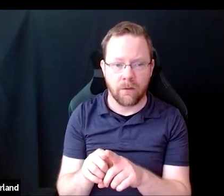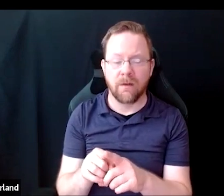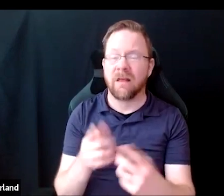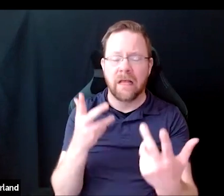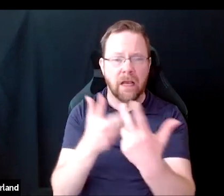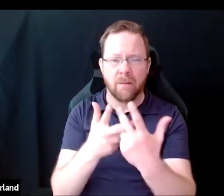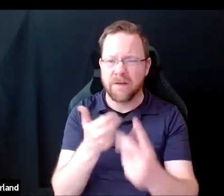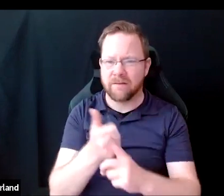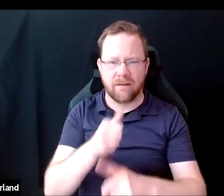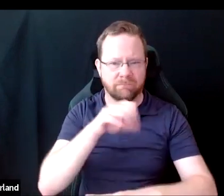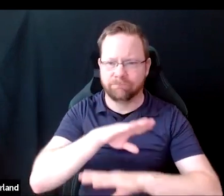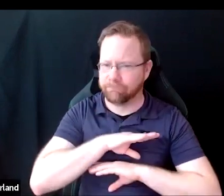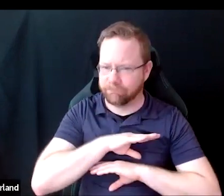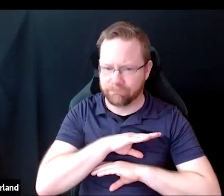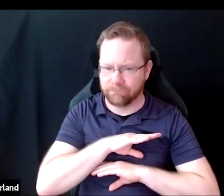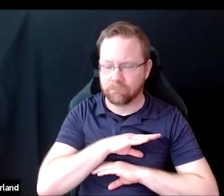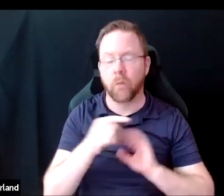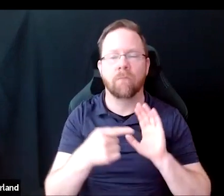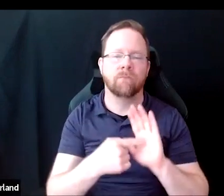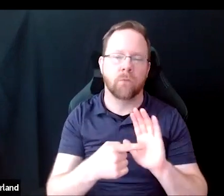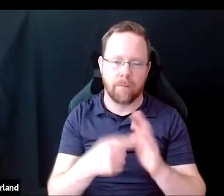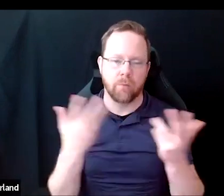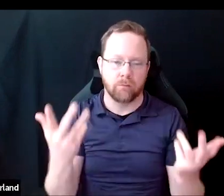For example, if somebody with a disability